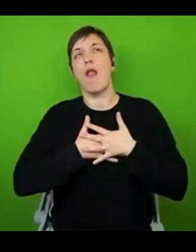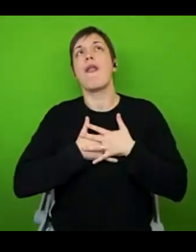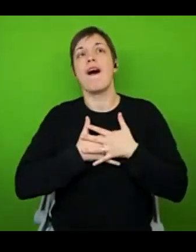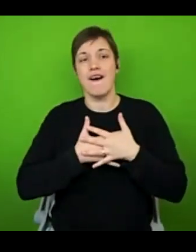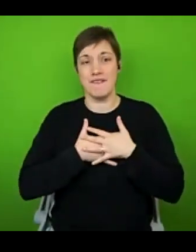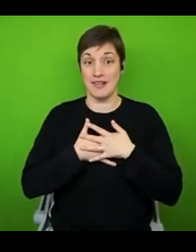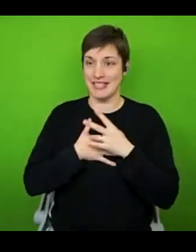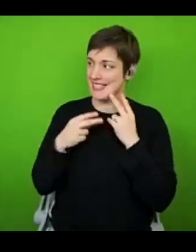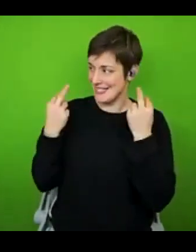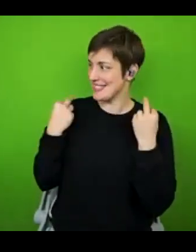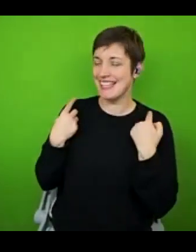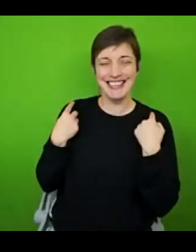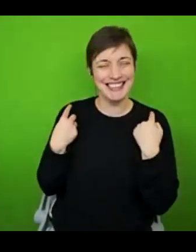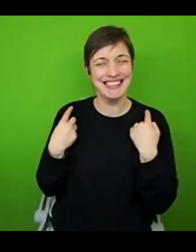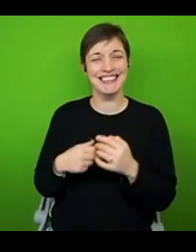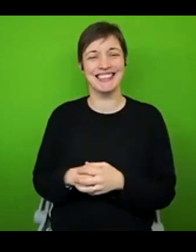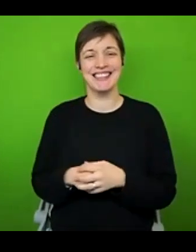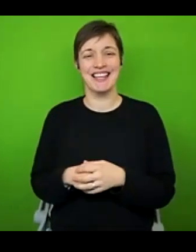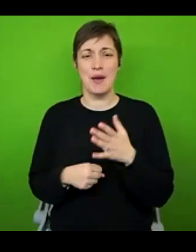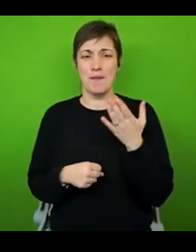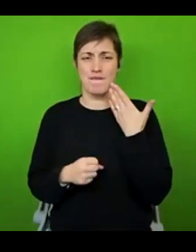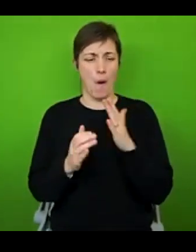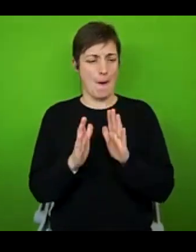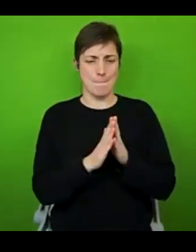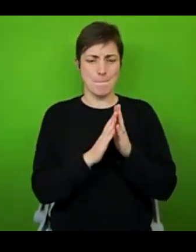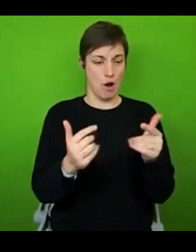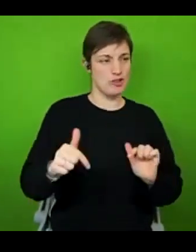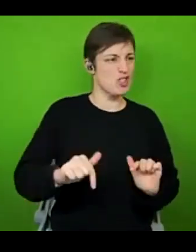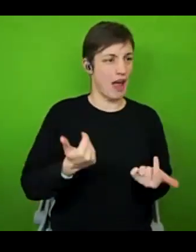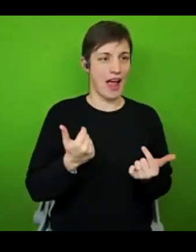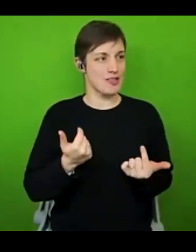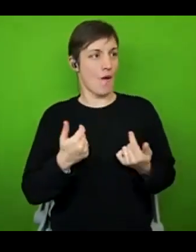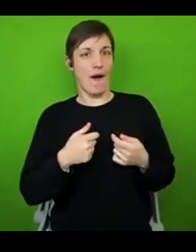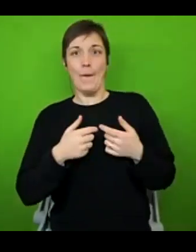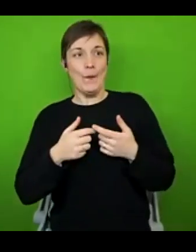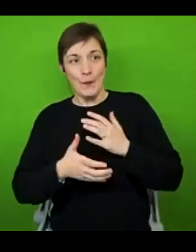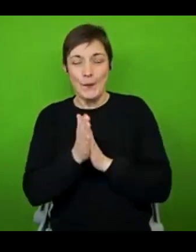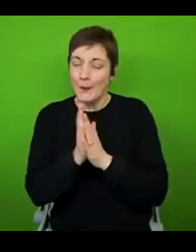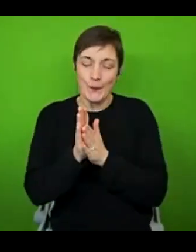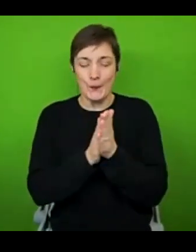And I used to get quite wild with my book challenges, I really wanted to read a really ambitious amount of books in a